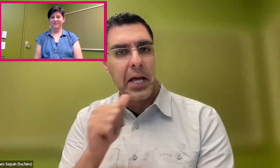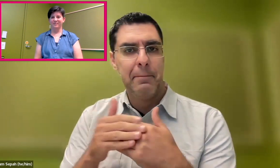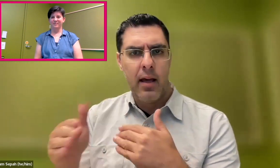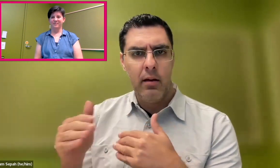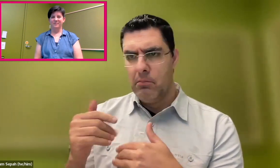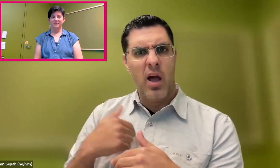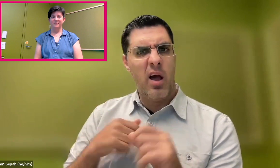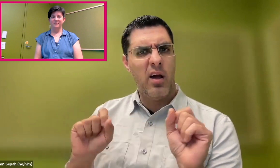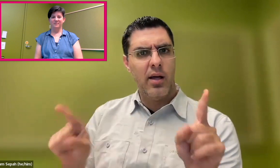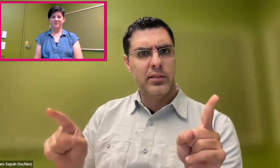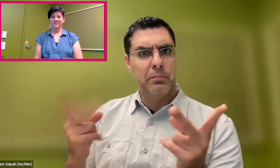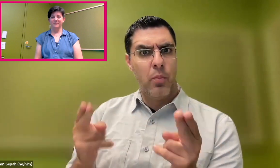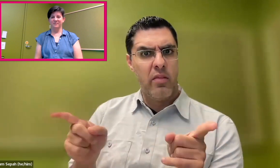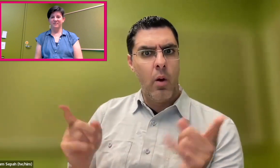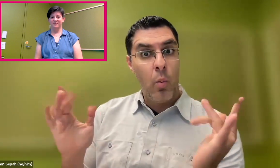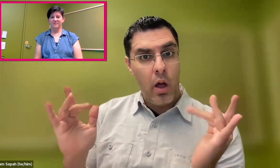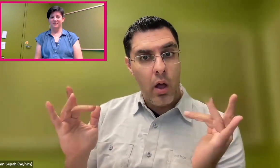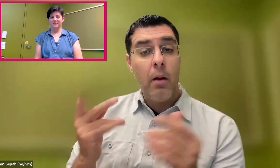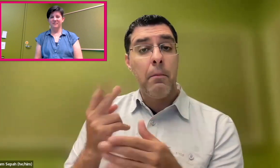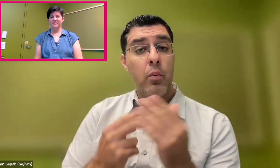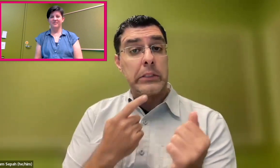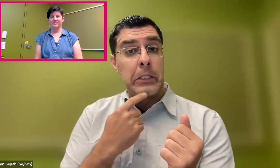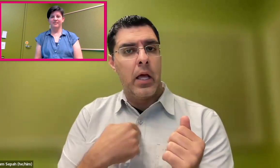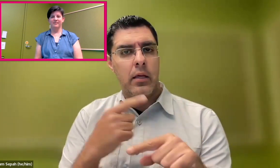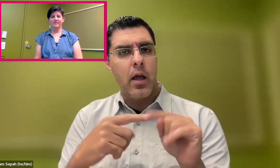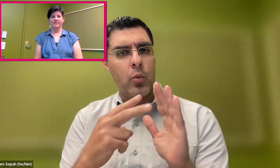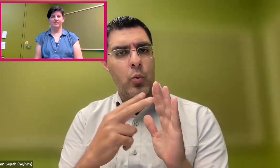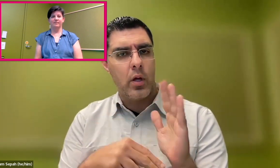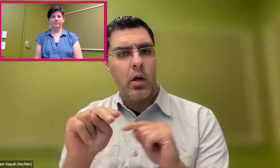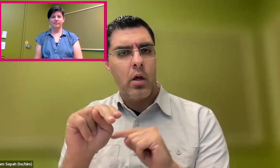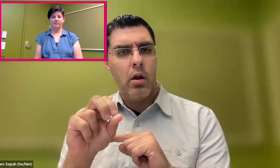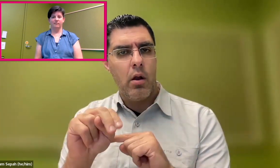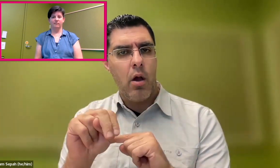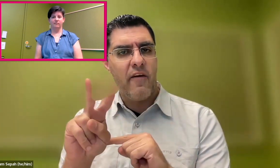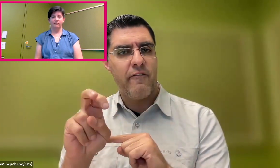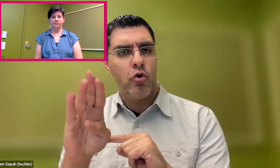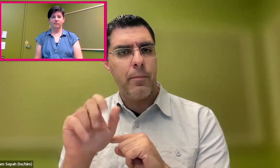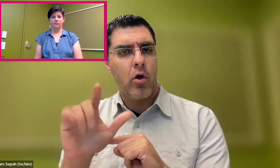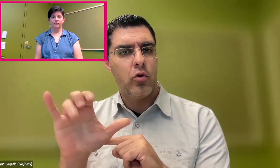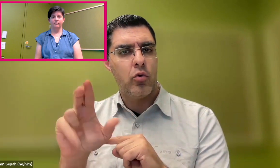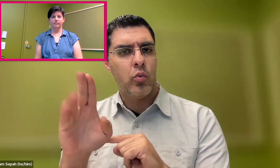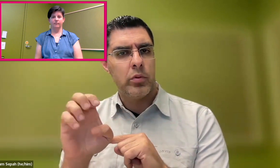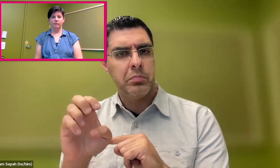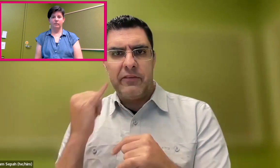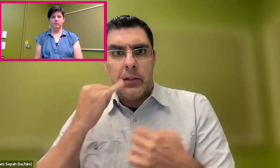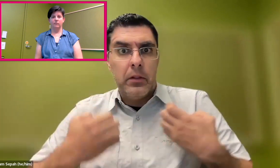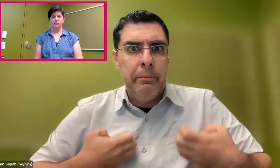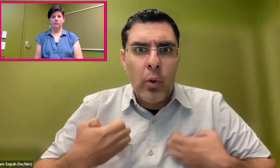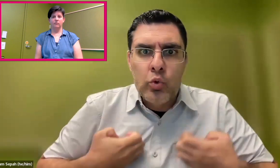no, not in the immediate future. And I asked, and they said, because we can't read nonverbal cues.